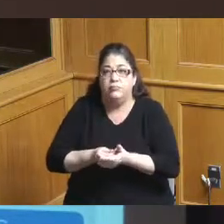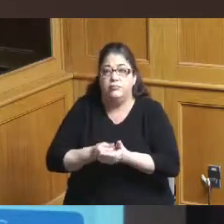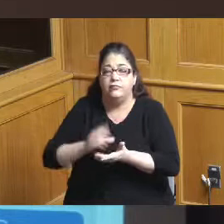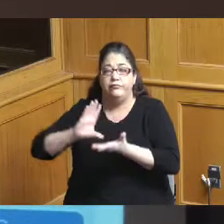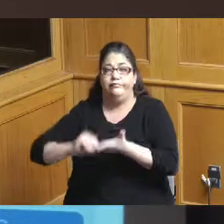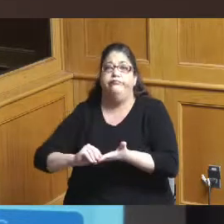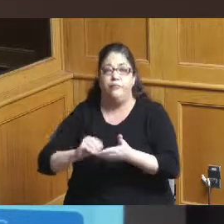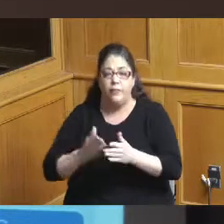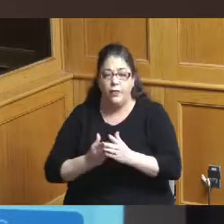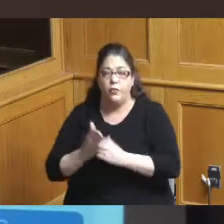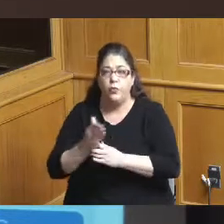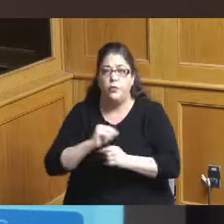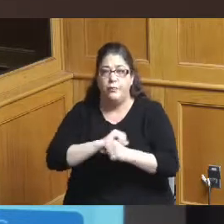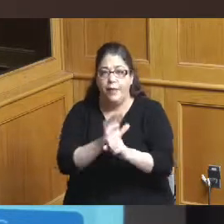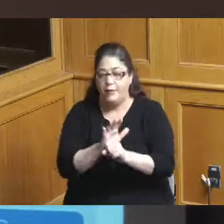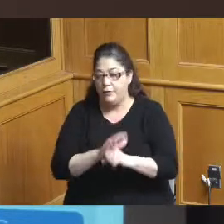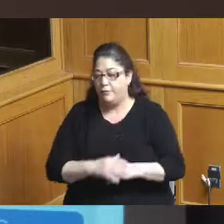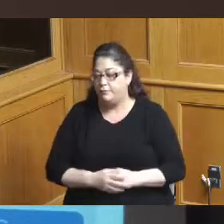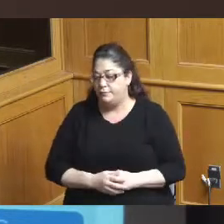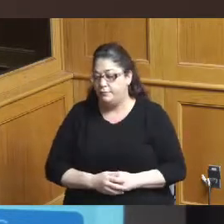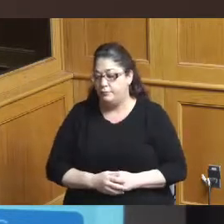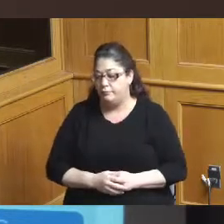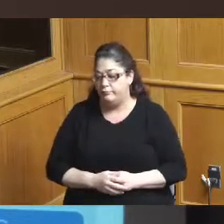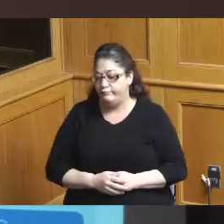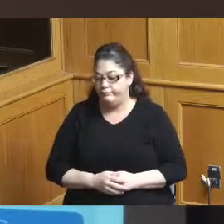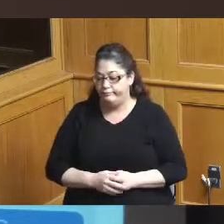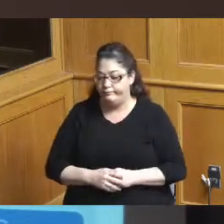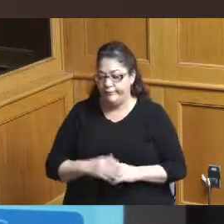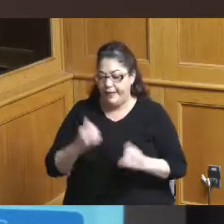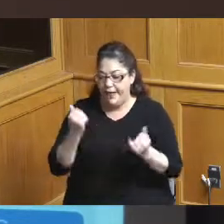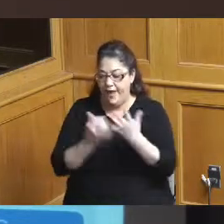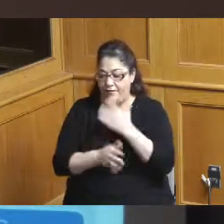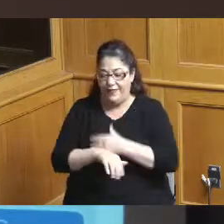the pandemic at a time when everything else tourism related has been